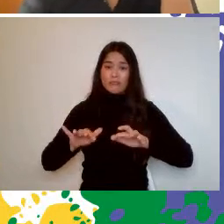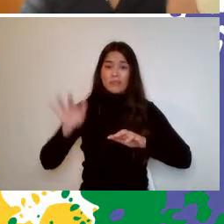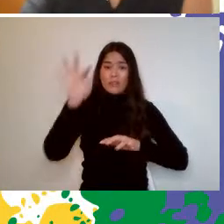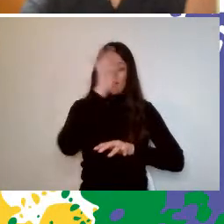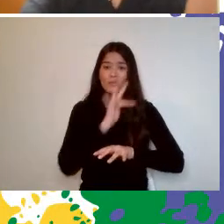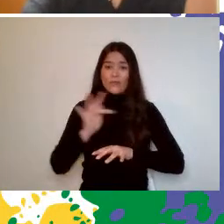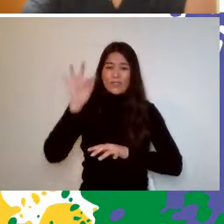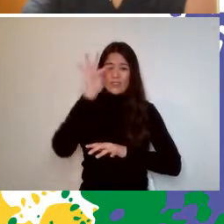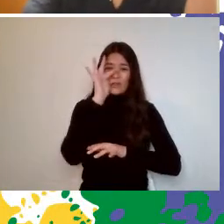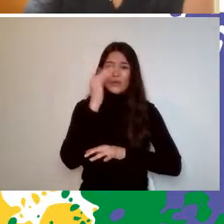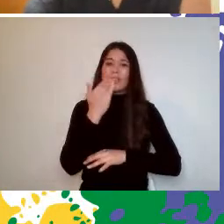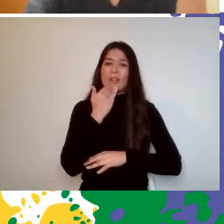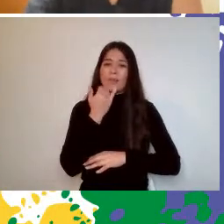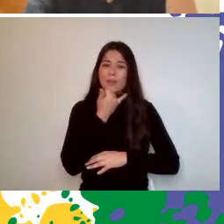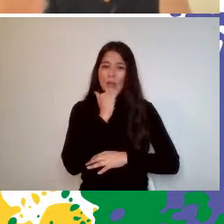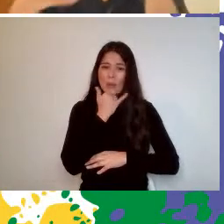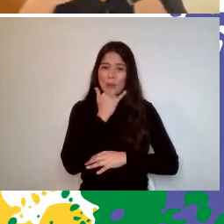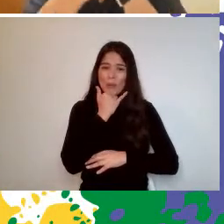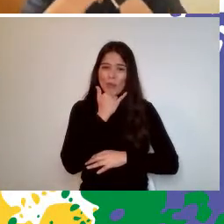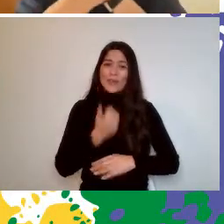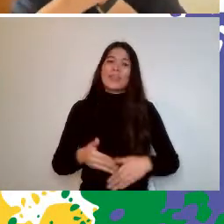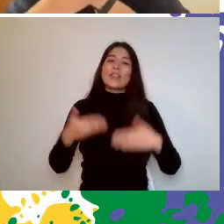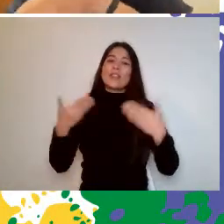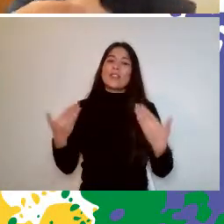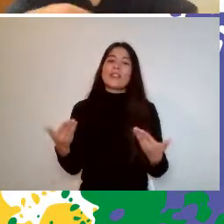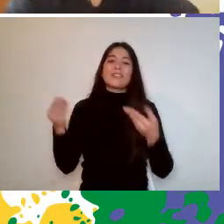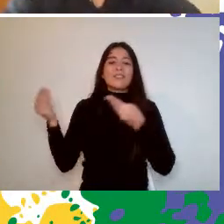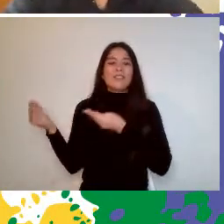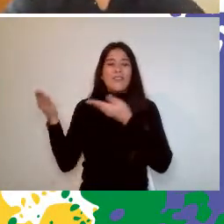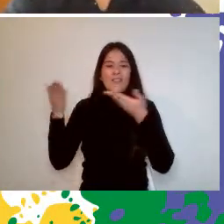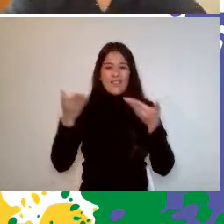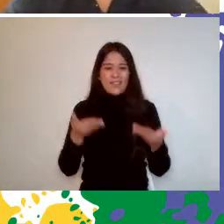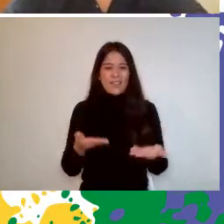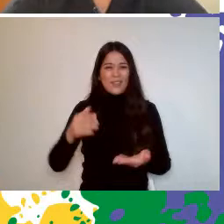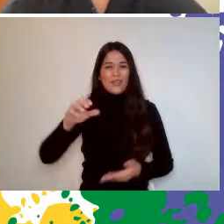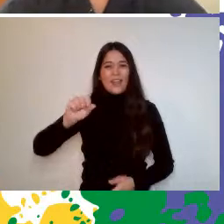So, welcome Alejandro and Maria Jose.